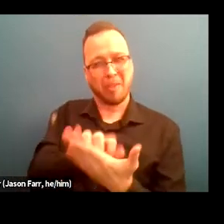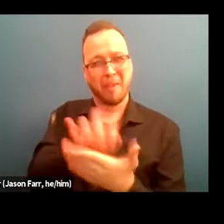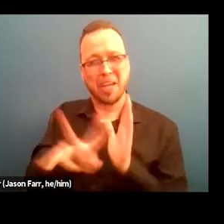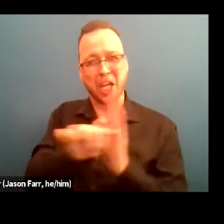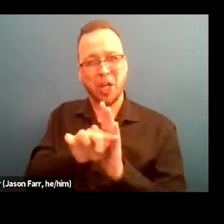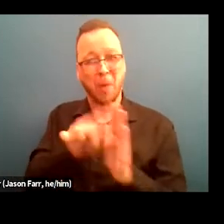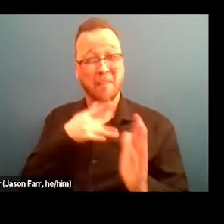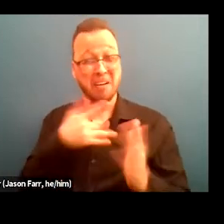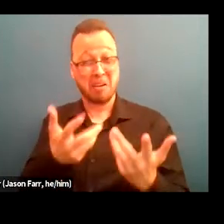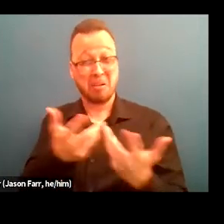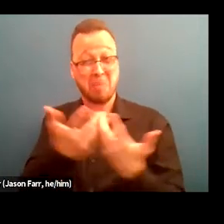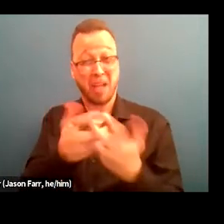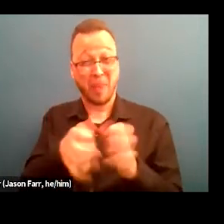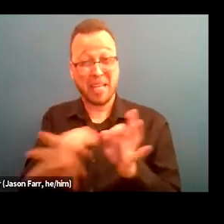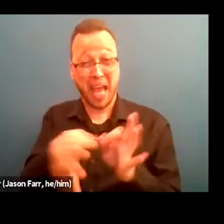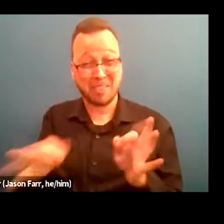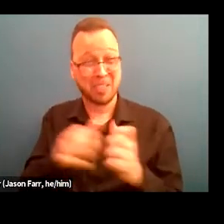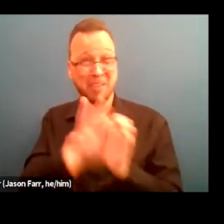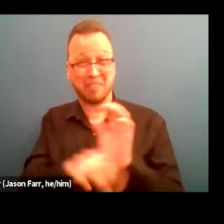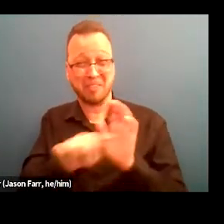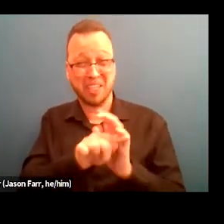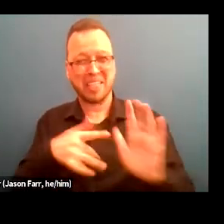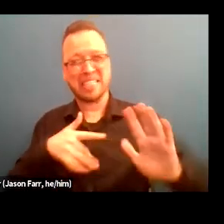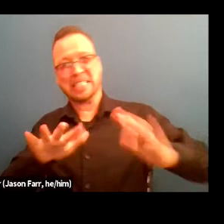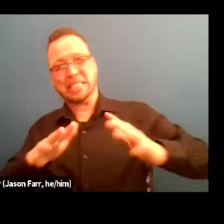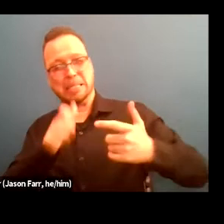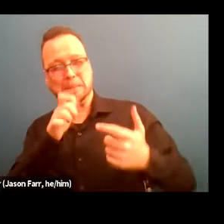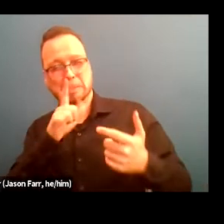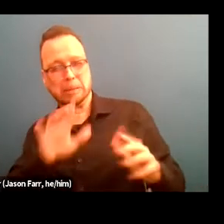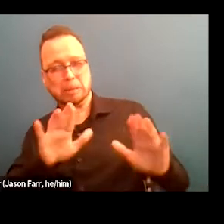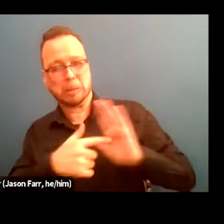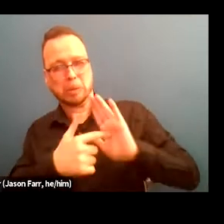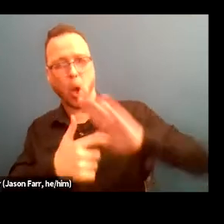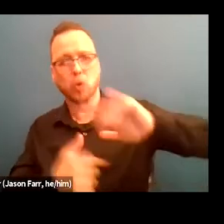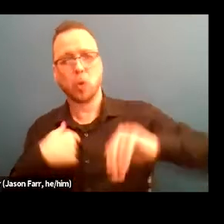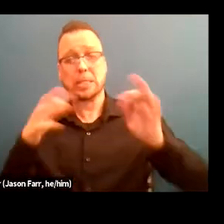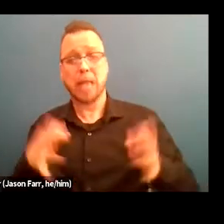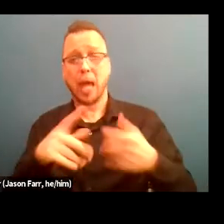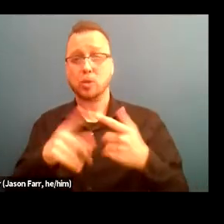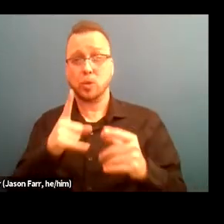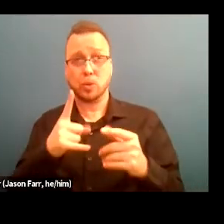So rather than share the video with you all this afternoon, or this morning, depending on where you're joining us from,